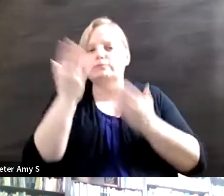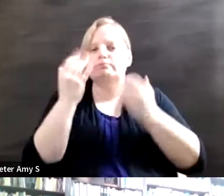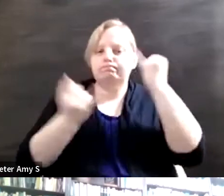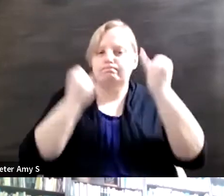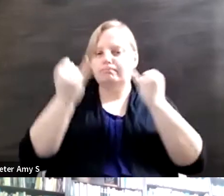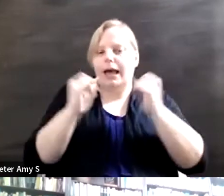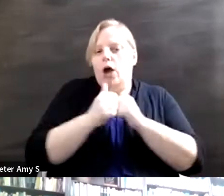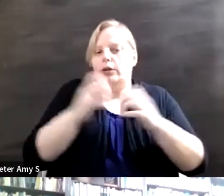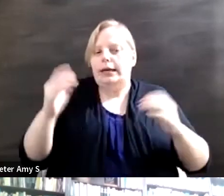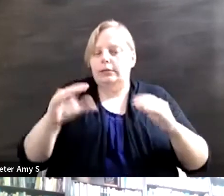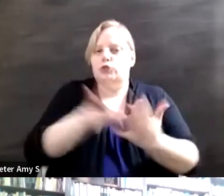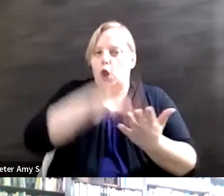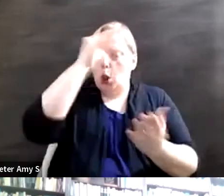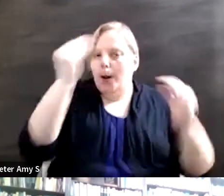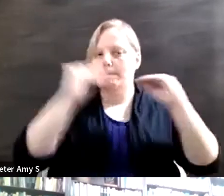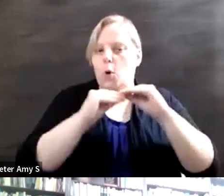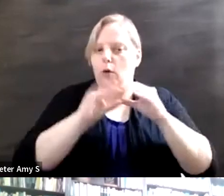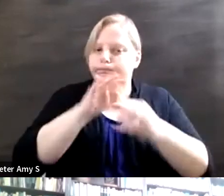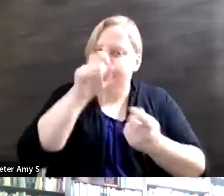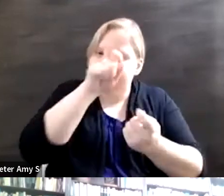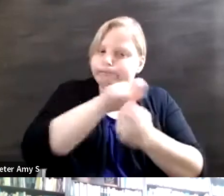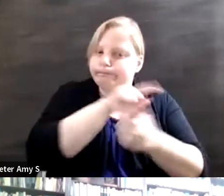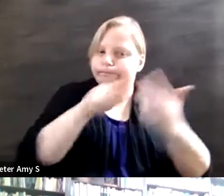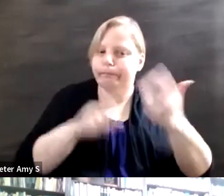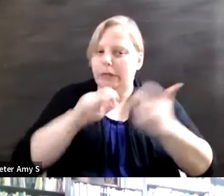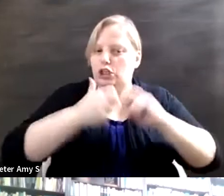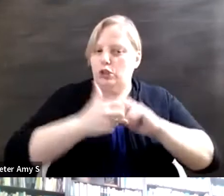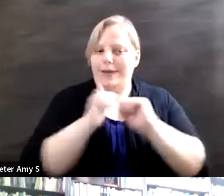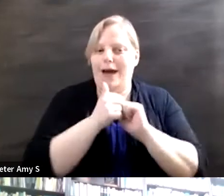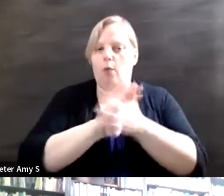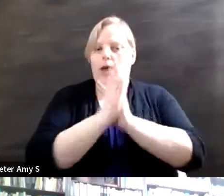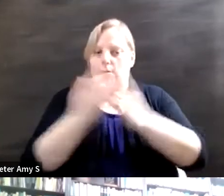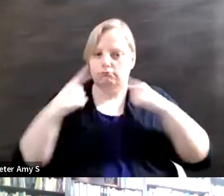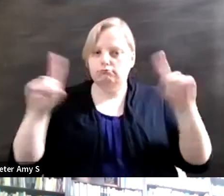educating themselves on these particular issues so that they can be effective advocates and allies?